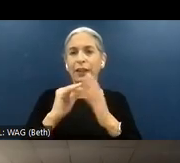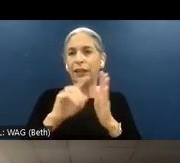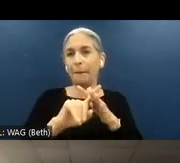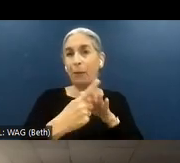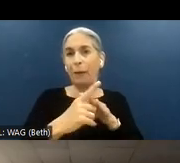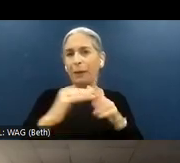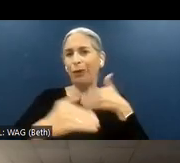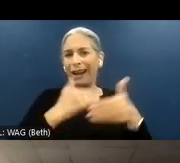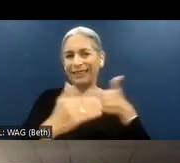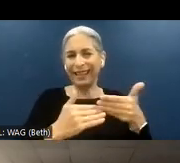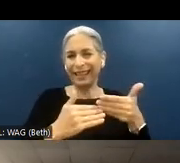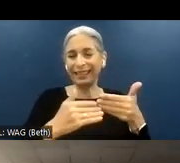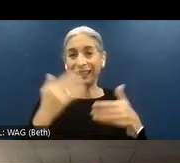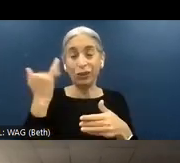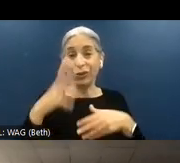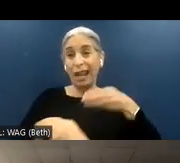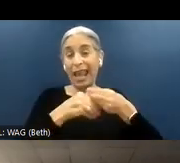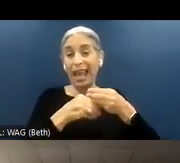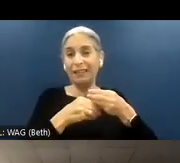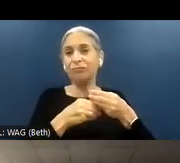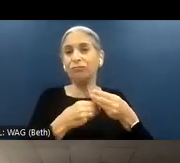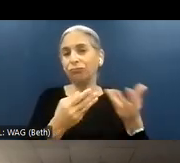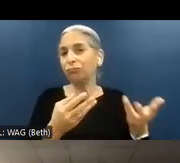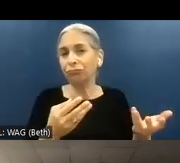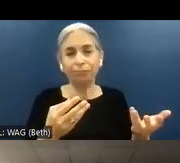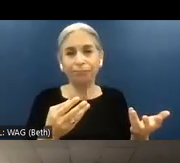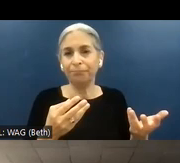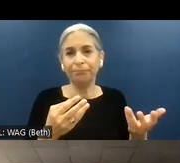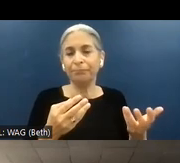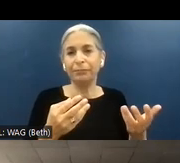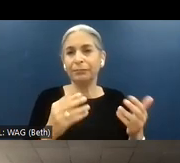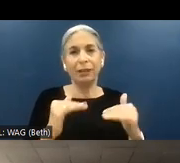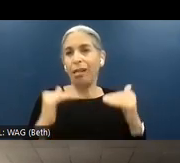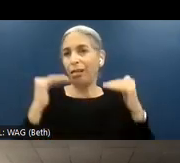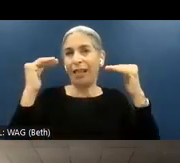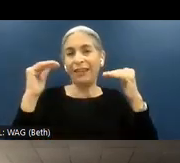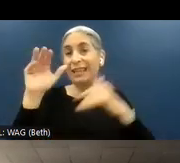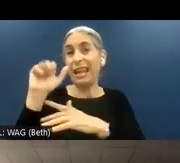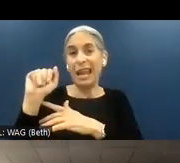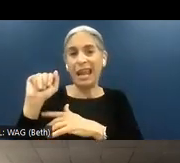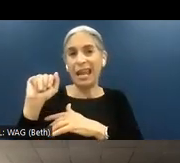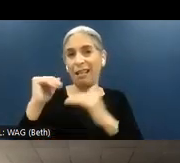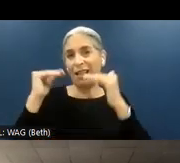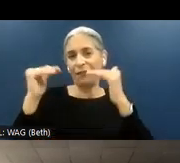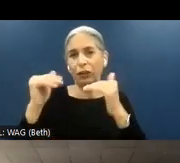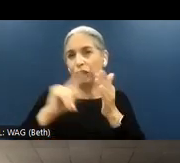you can have at least a, let's say, high-level -- let's call it in this way -- check before